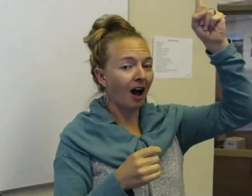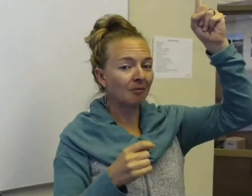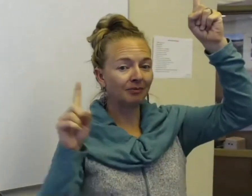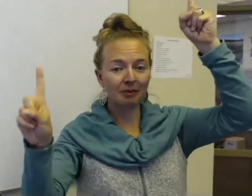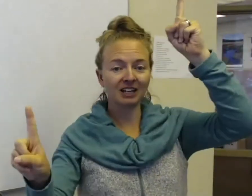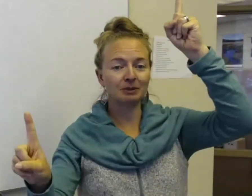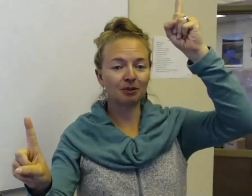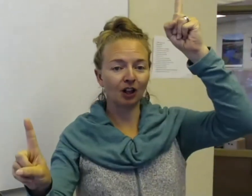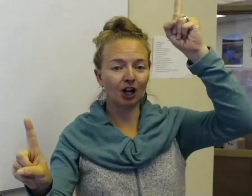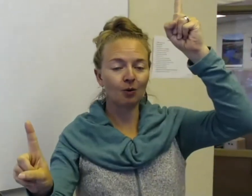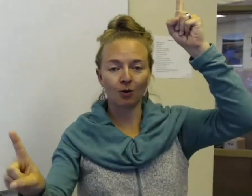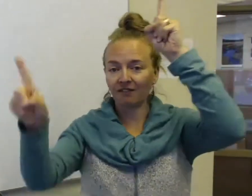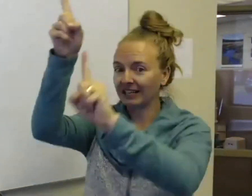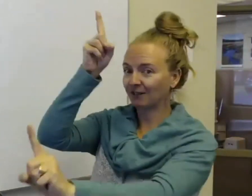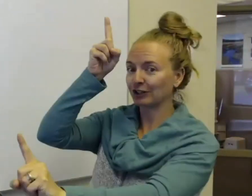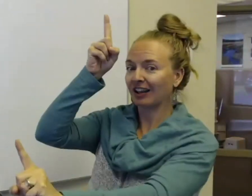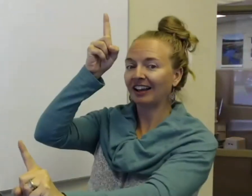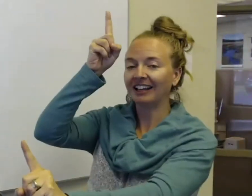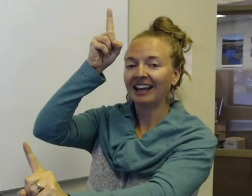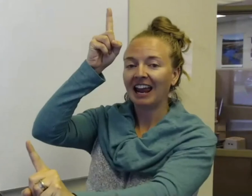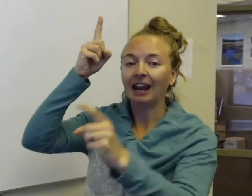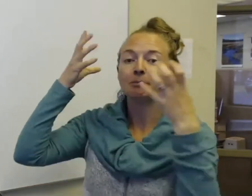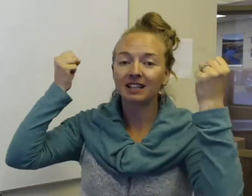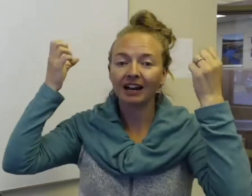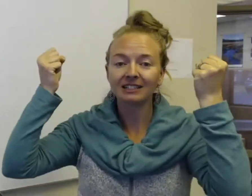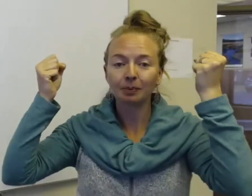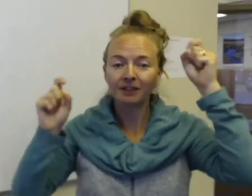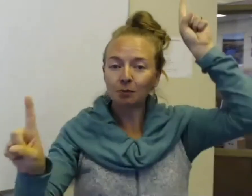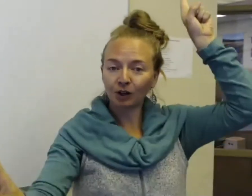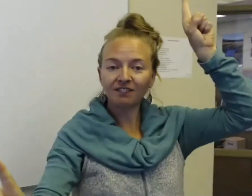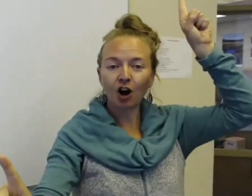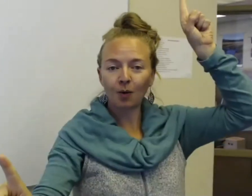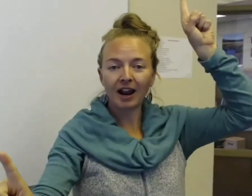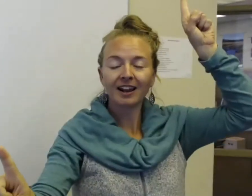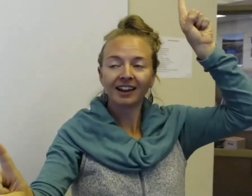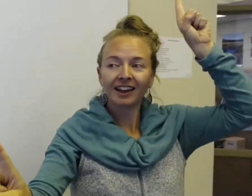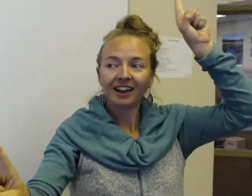and my husband below, or vice versa, and I'm signing something from really far away.